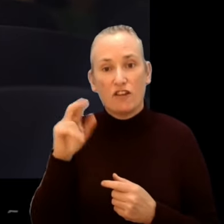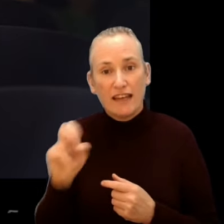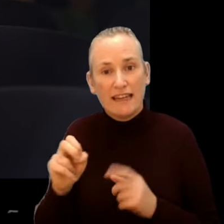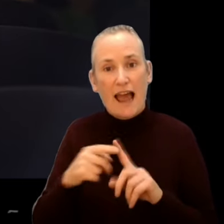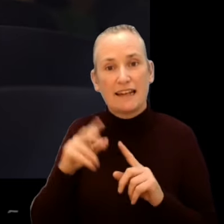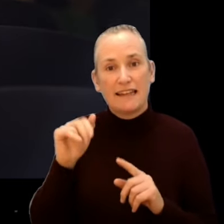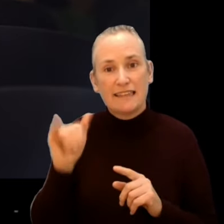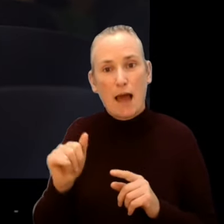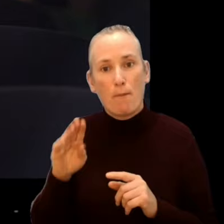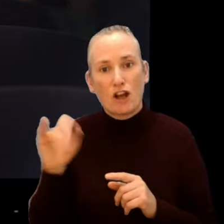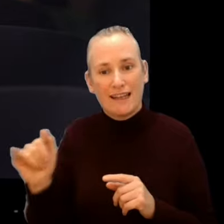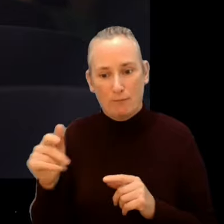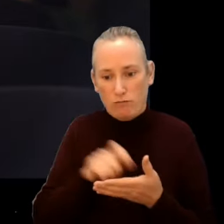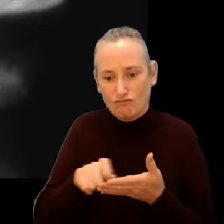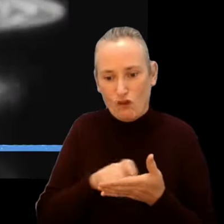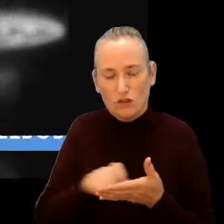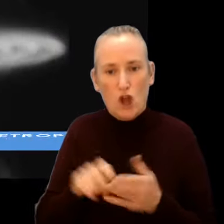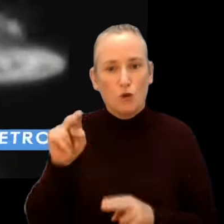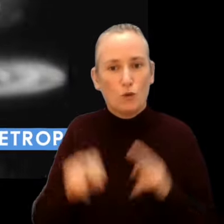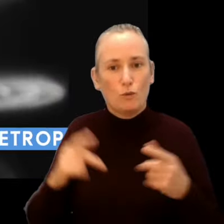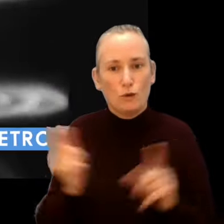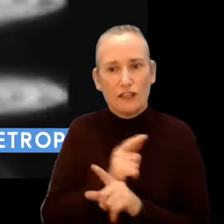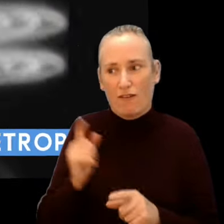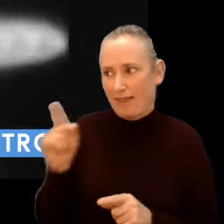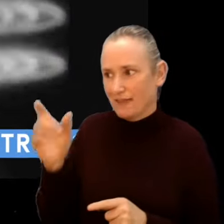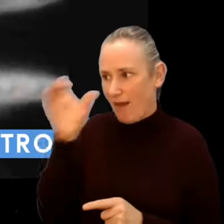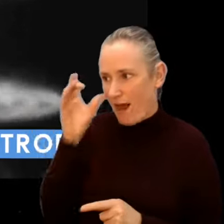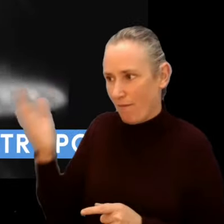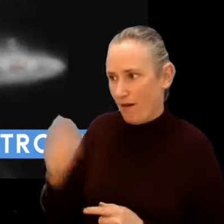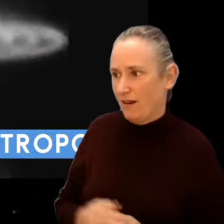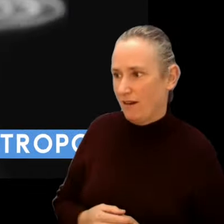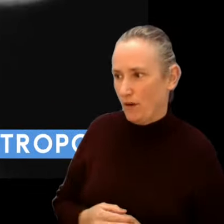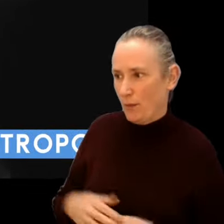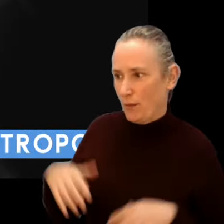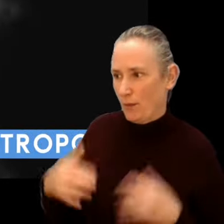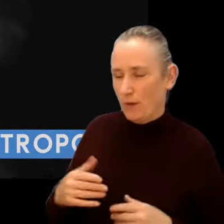to compose a brand new score for Fritz Lang’s Metropolis, the pinnacle of German expressionist cinema.